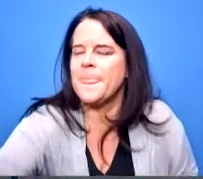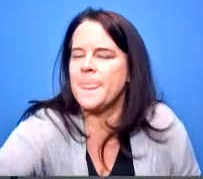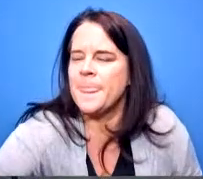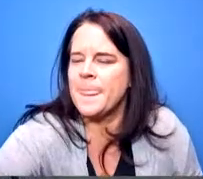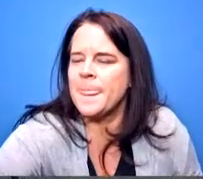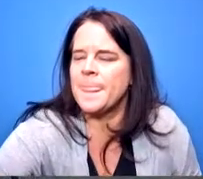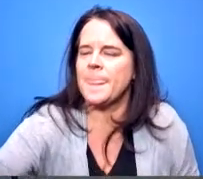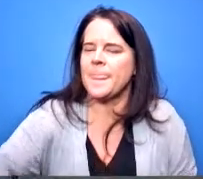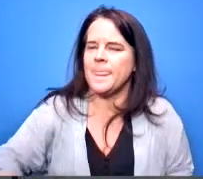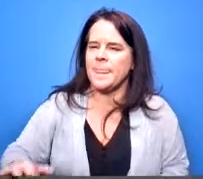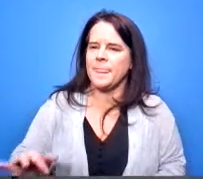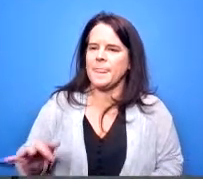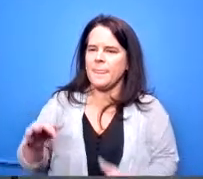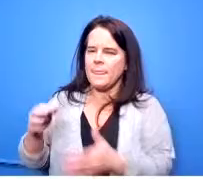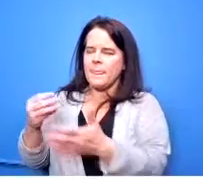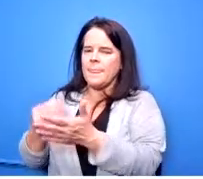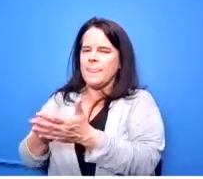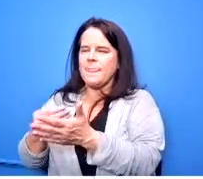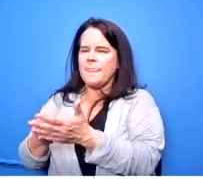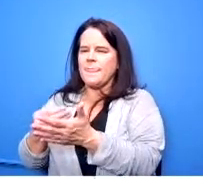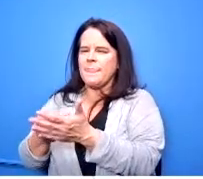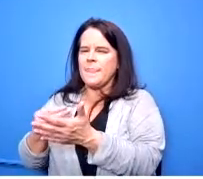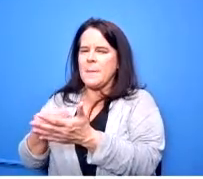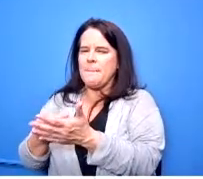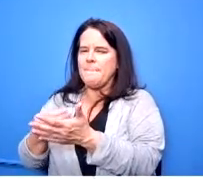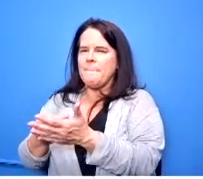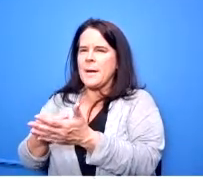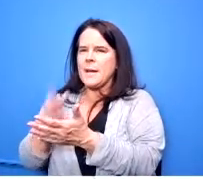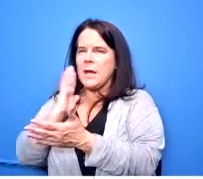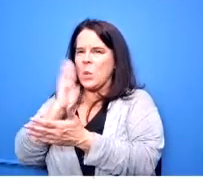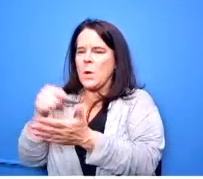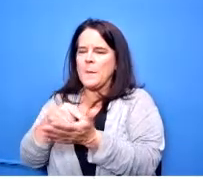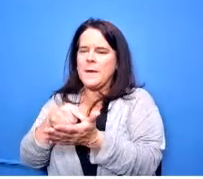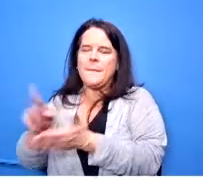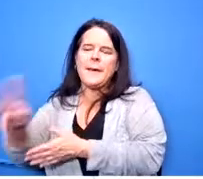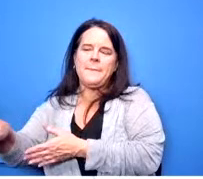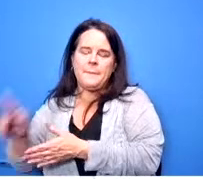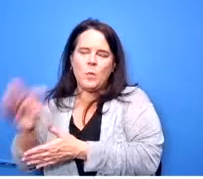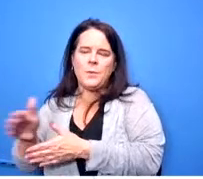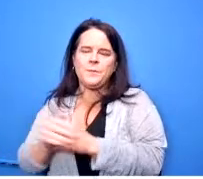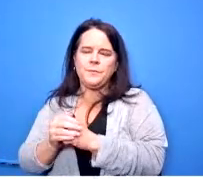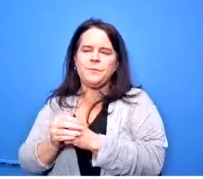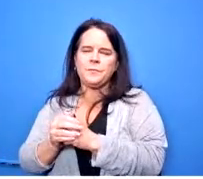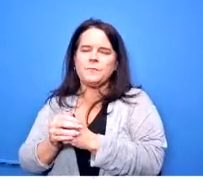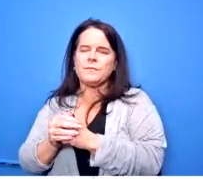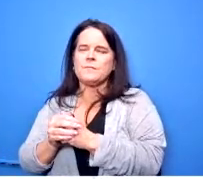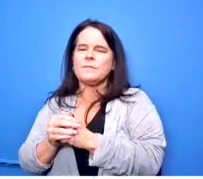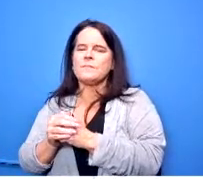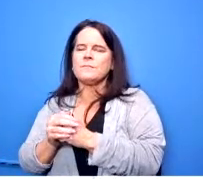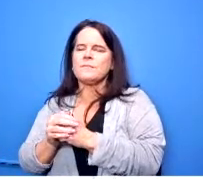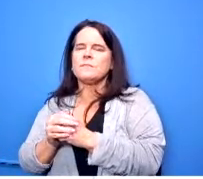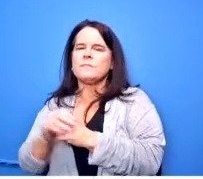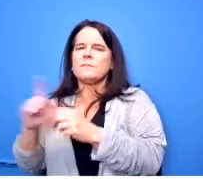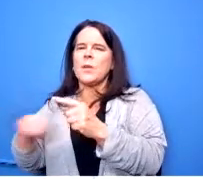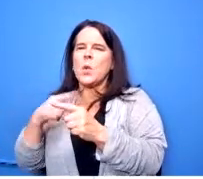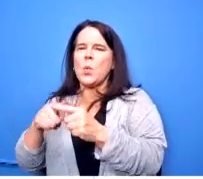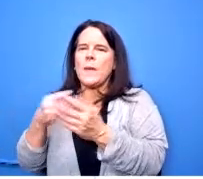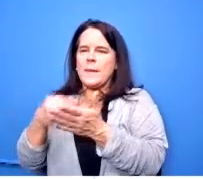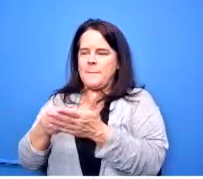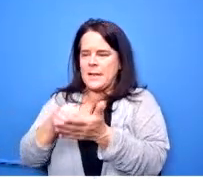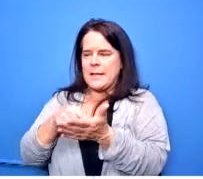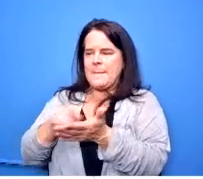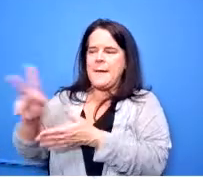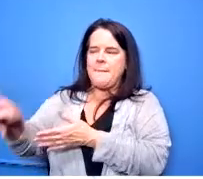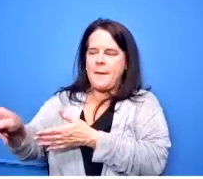the money is going to be reimbursed when the money is reimbursed we will going to